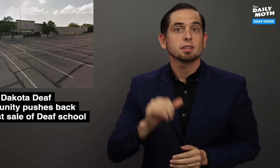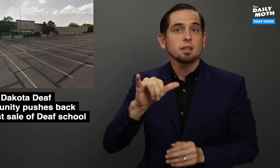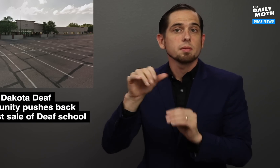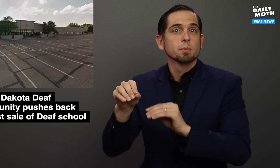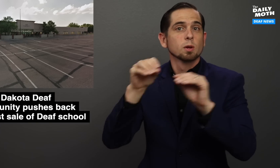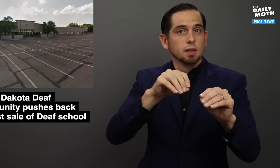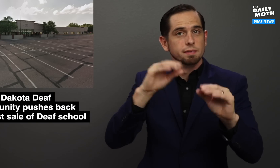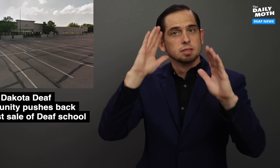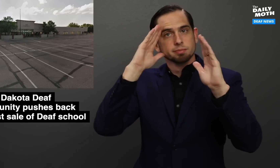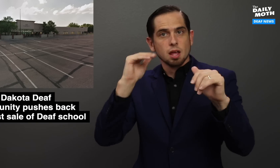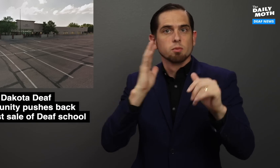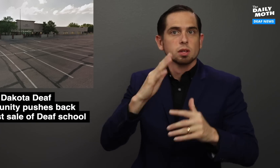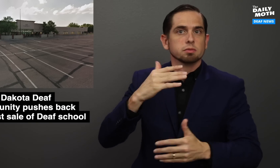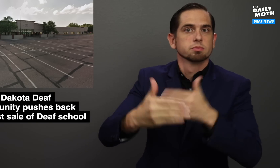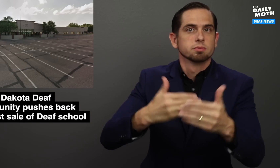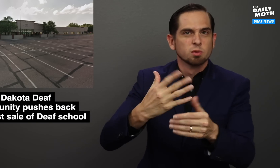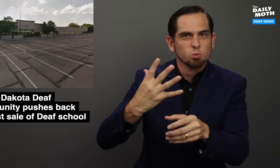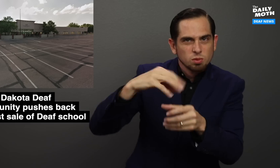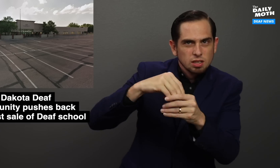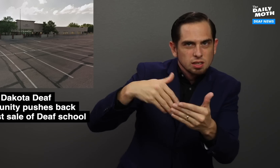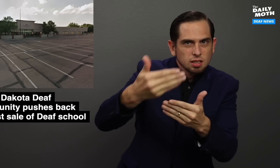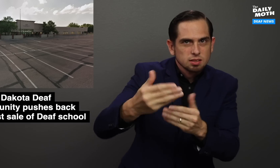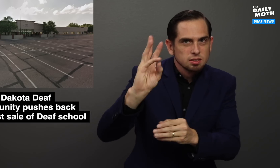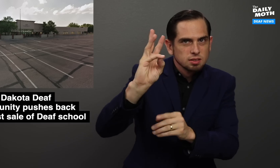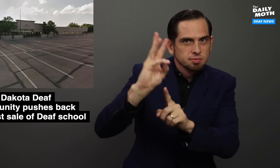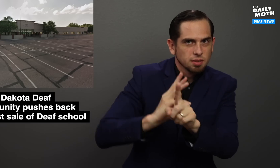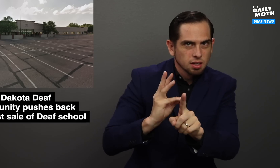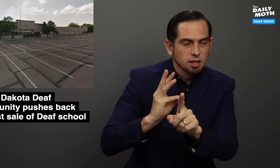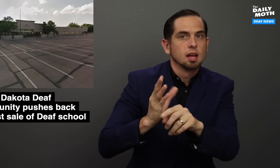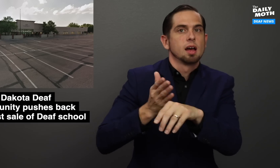The move is expected to happen within the next six months,